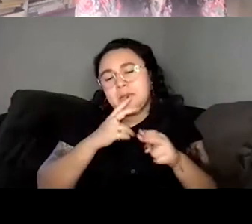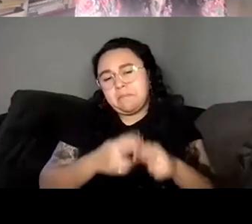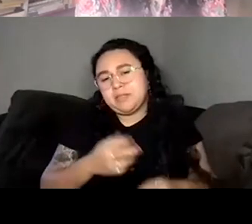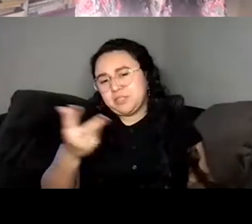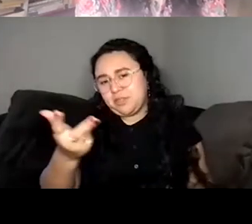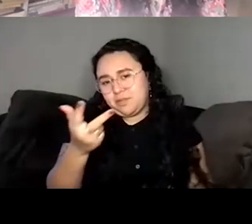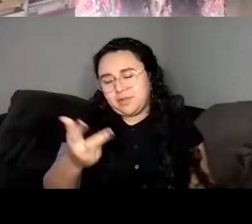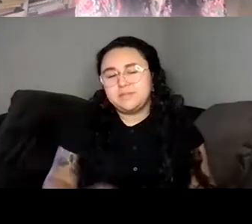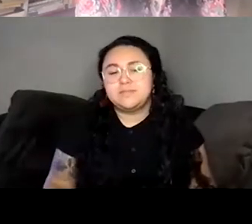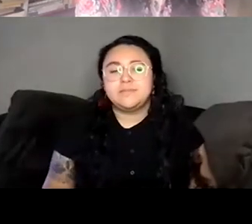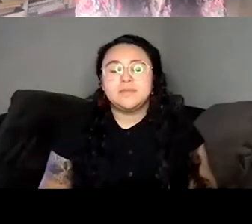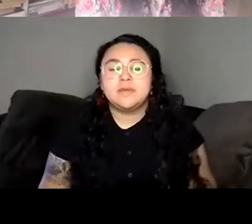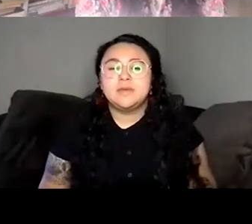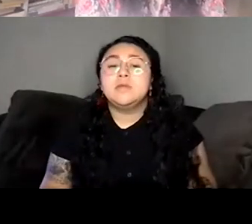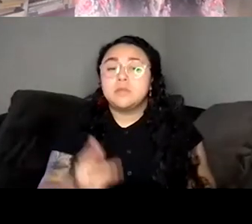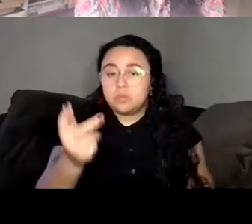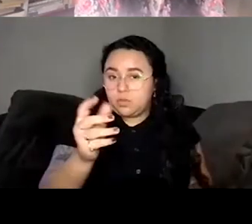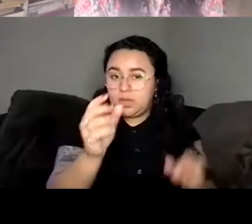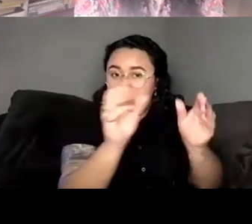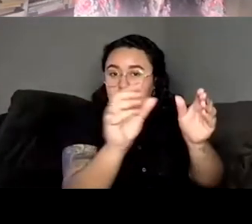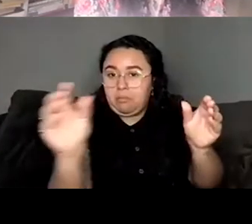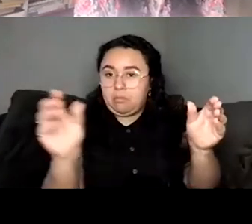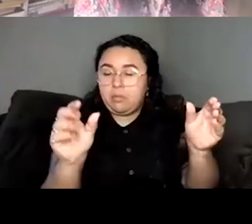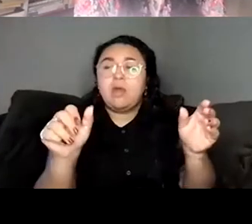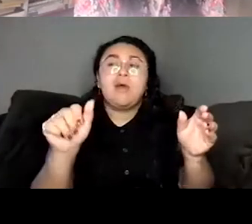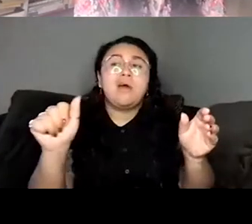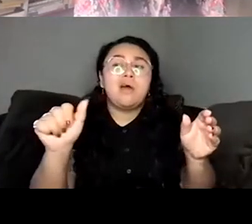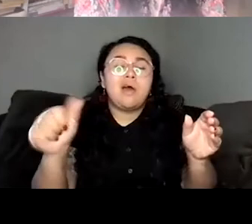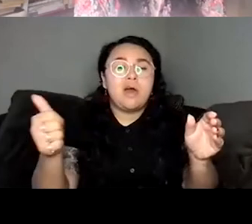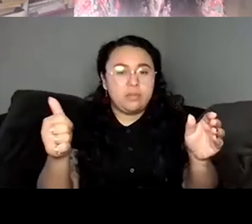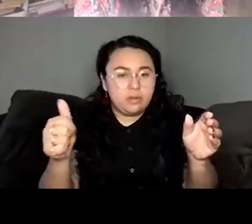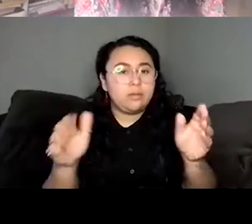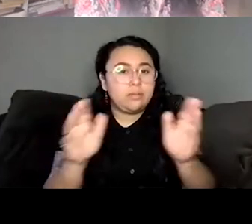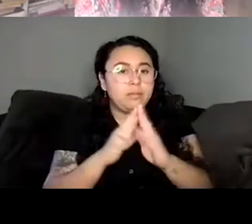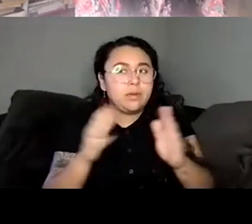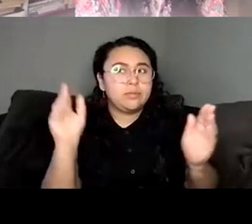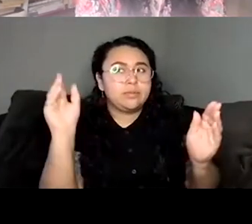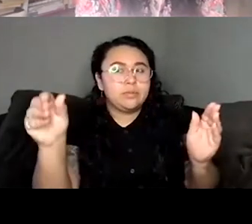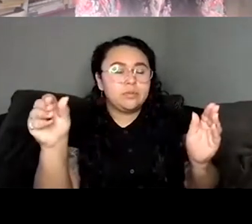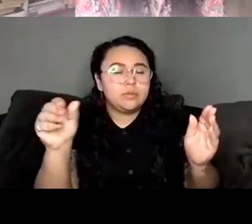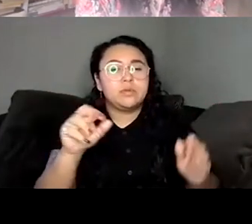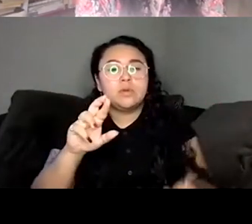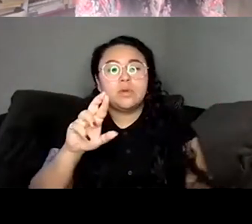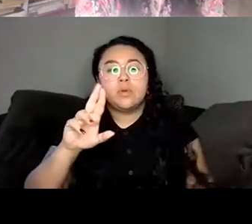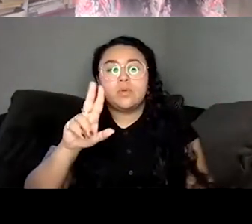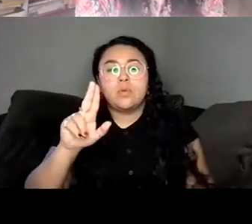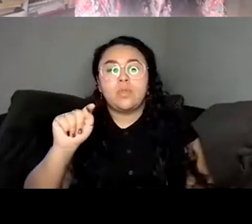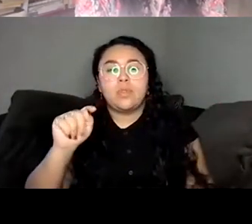know, as well as that, the work of you know, versus Zeki. I love all of Koseki his novels.